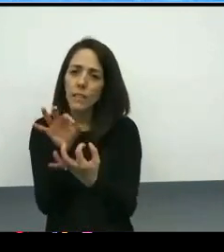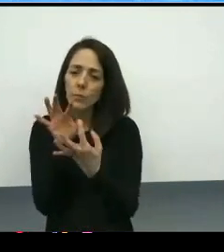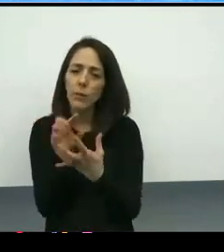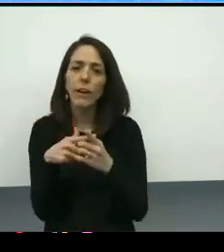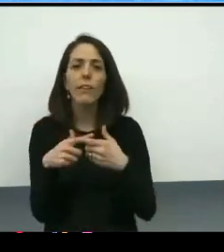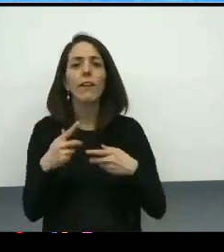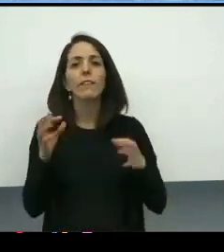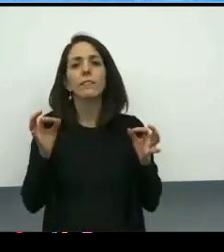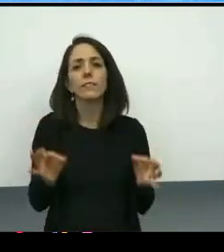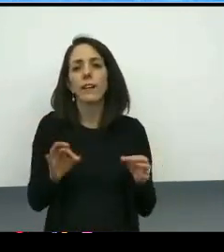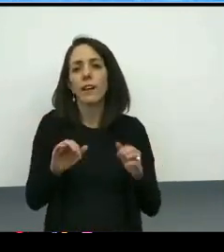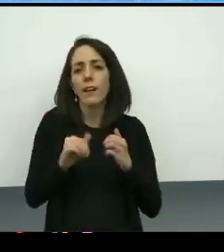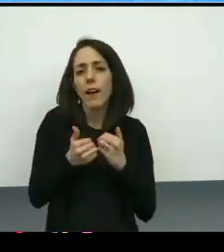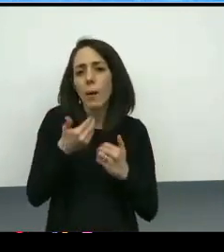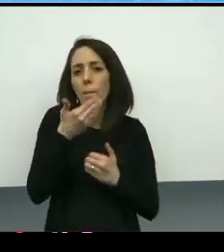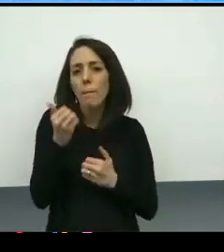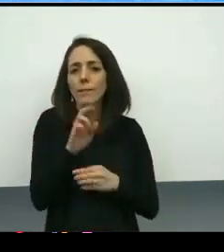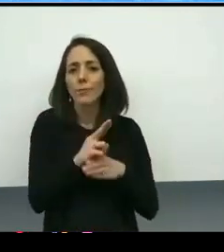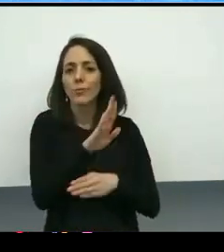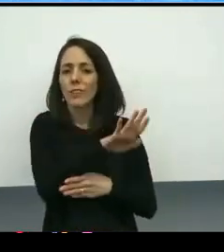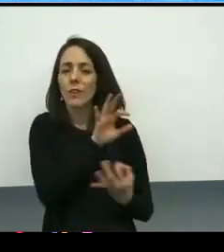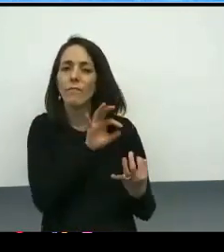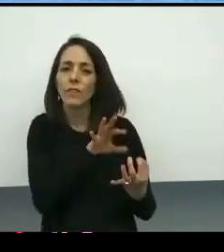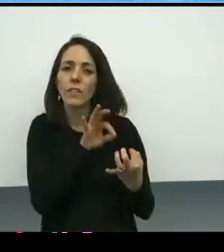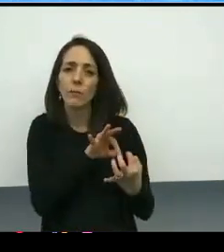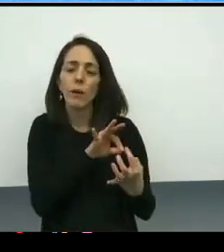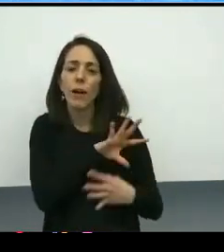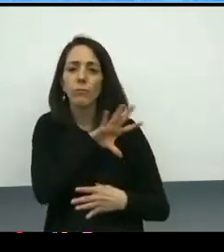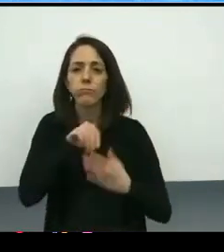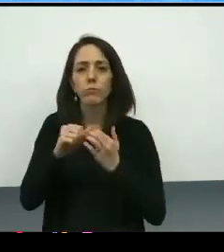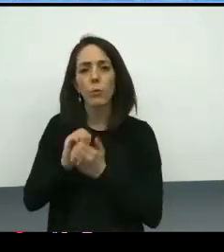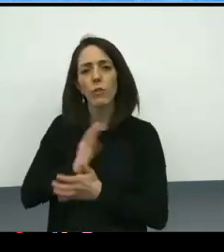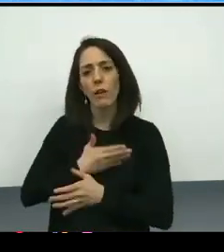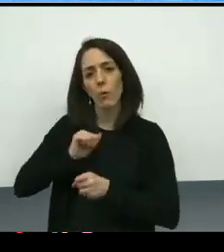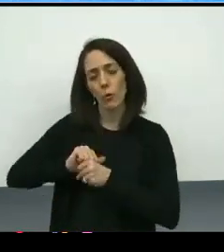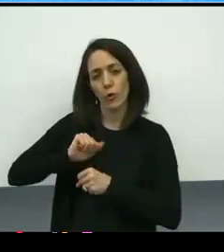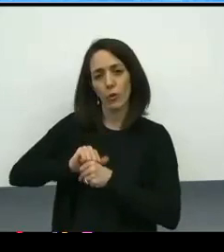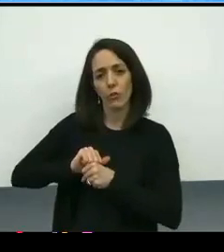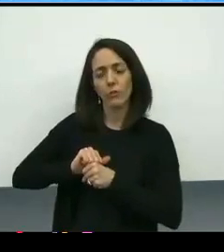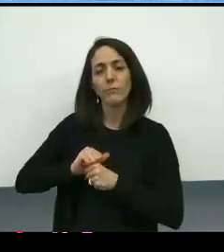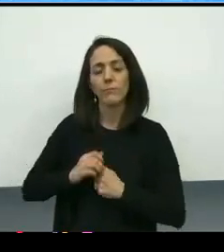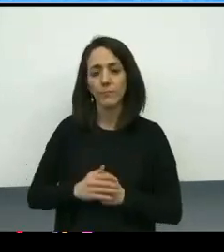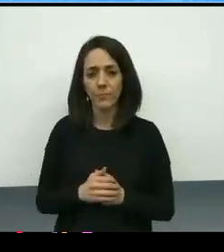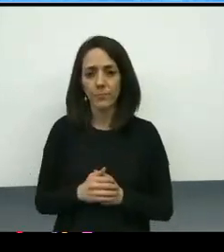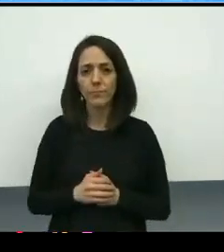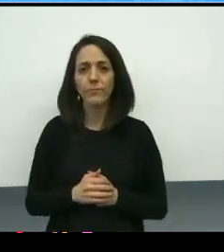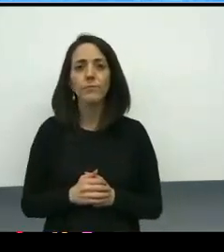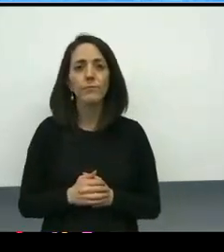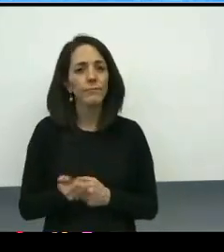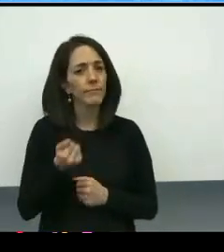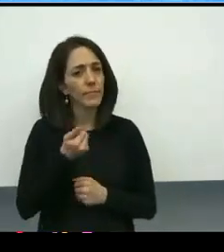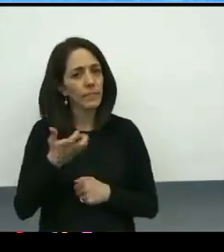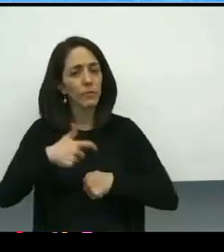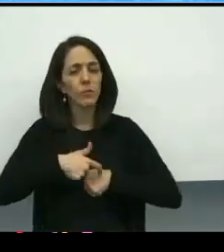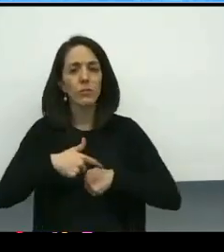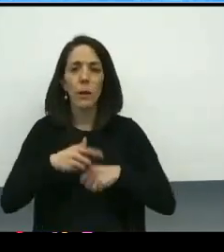how we best incorporate their feedback into our work. And we've had as several rounds of that,